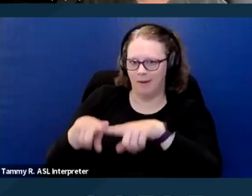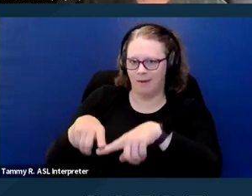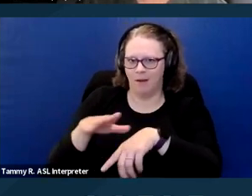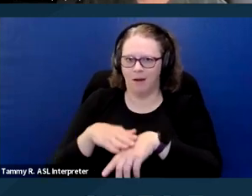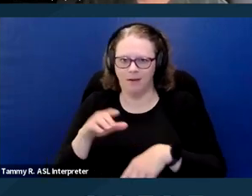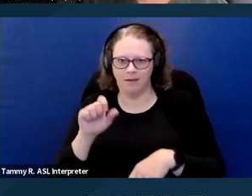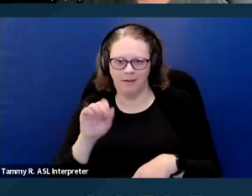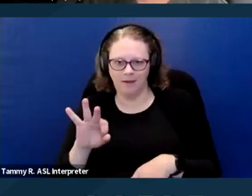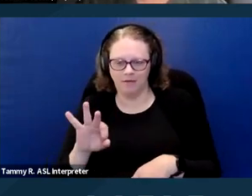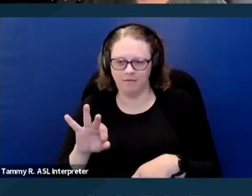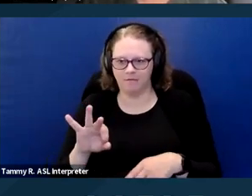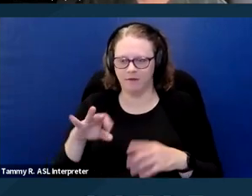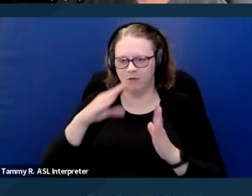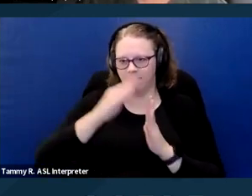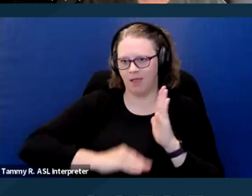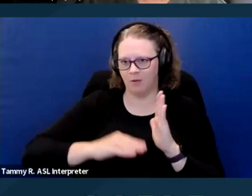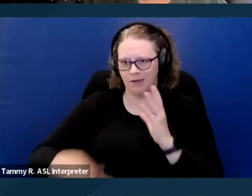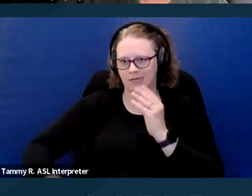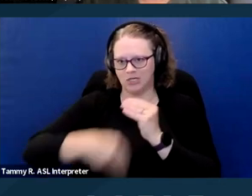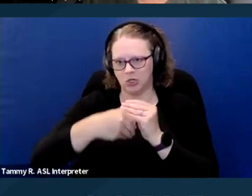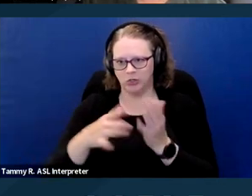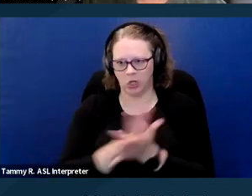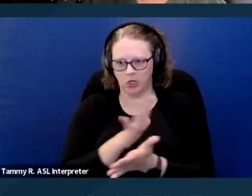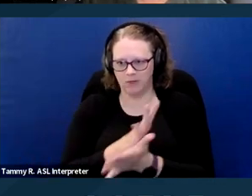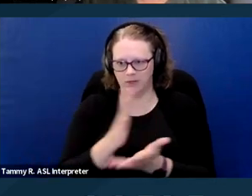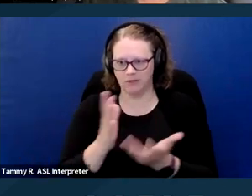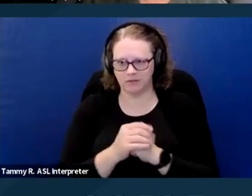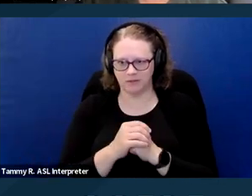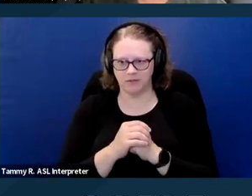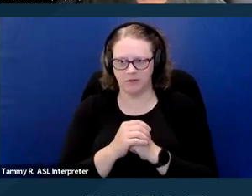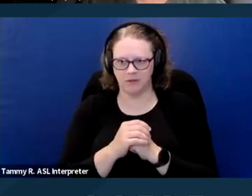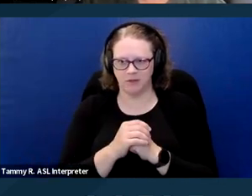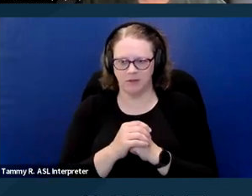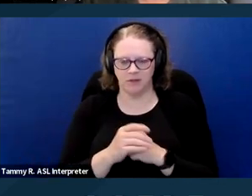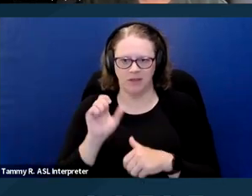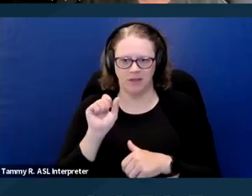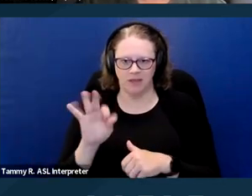So requiring someone to someone to fill out a pet screening profile